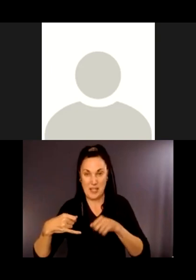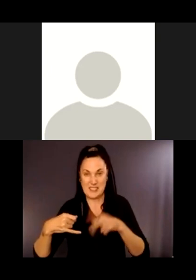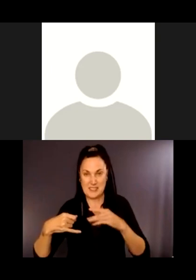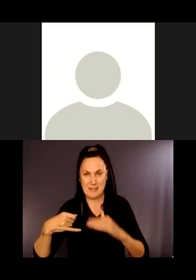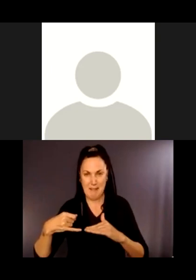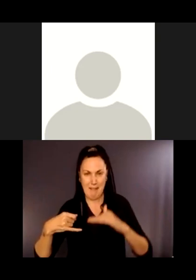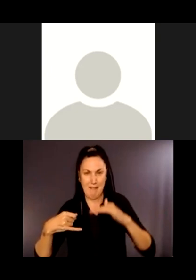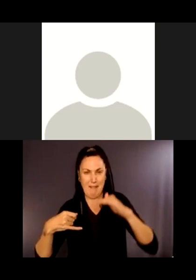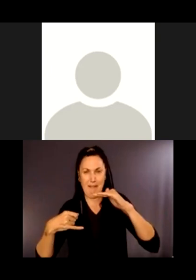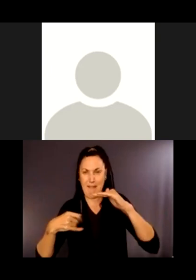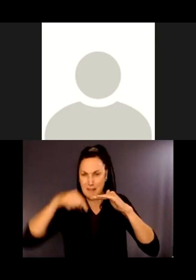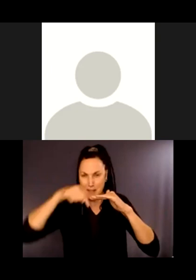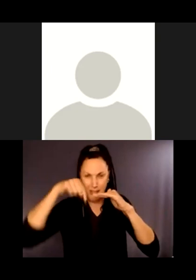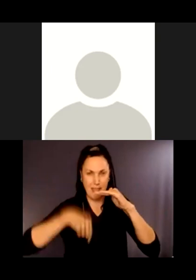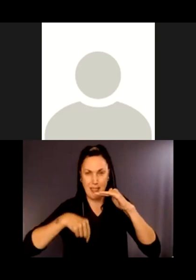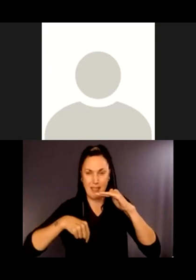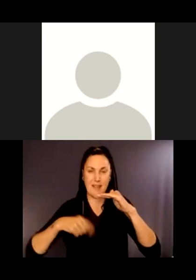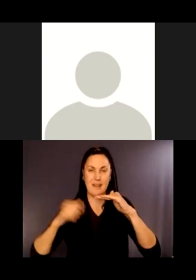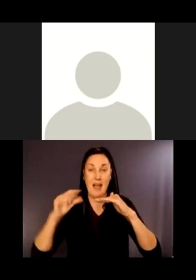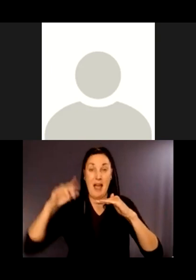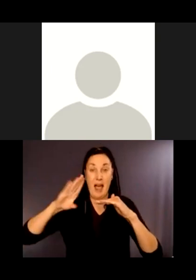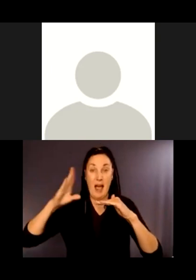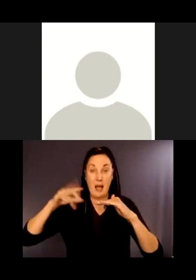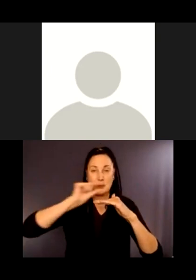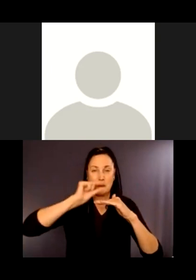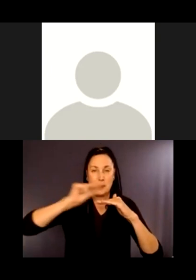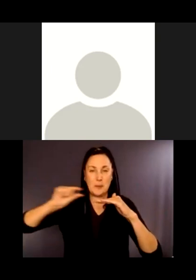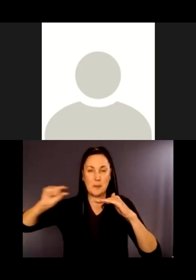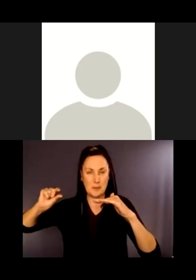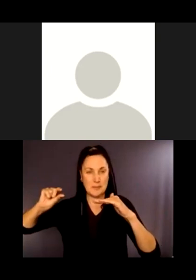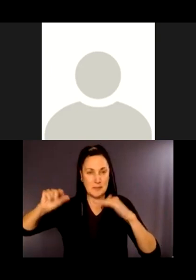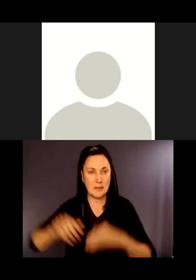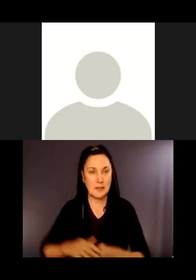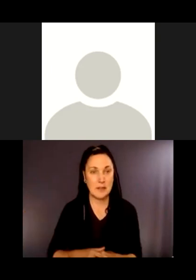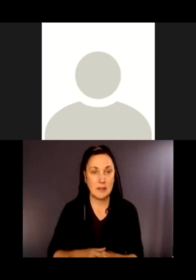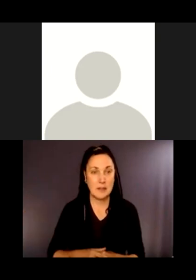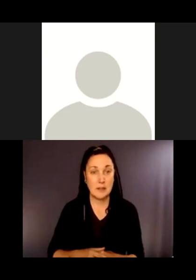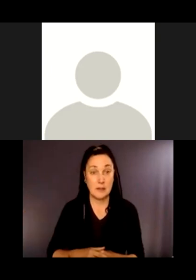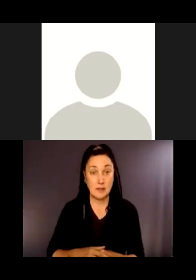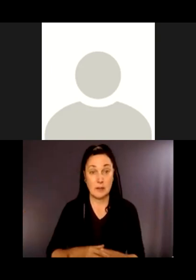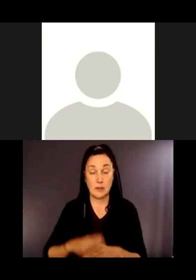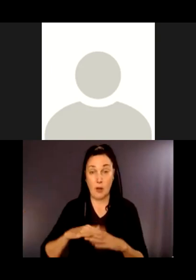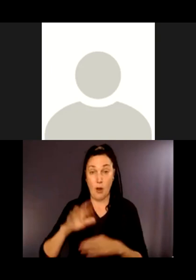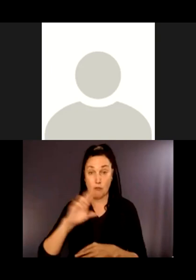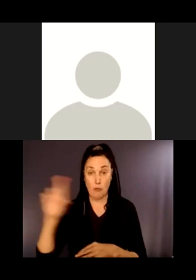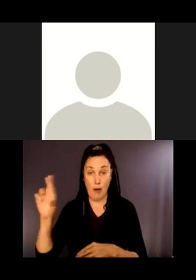There are two parts marked on either side of this image. On the right is an entry pit, and on the left is an exit.